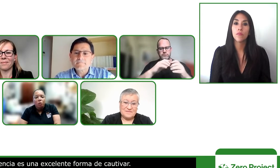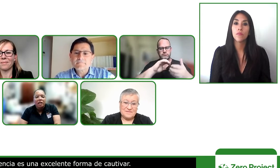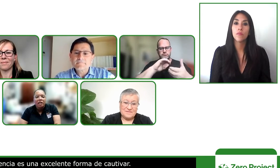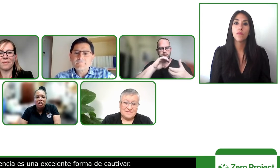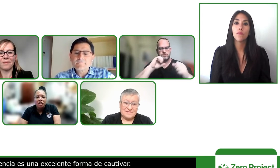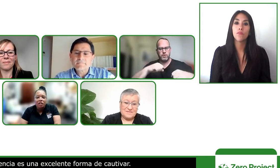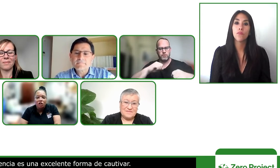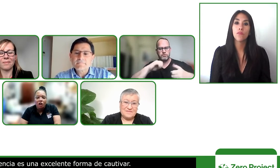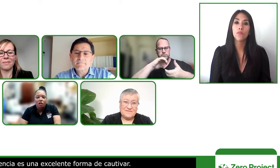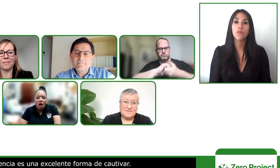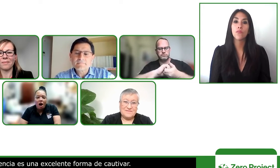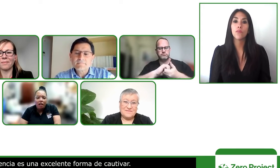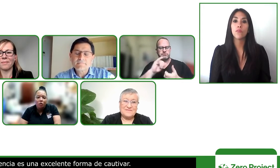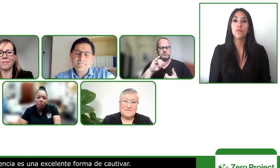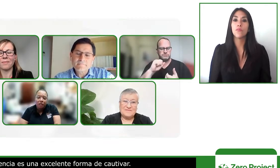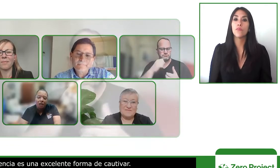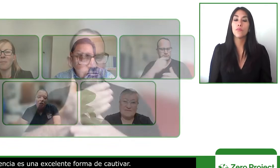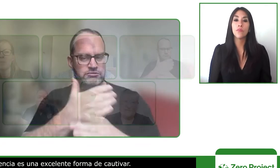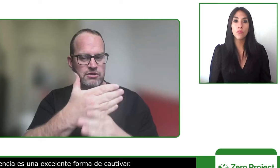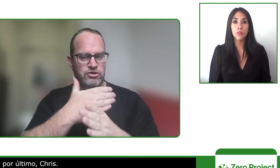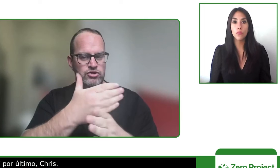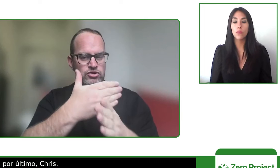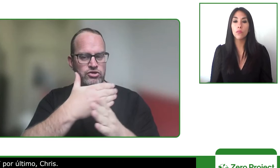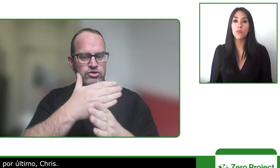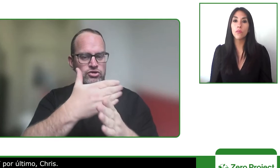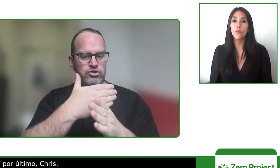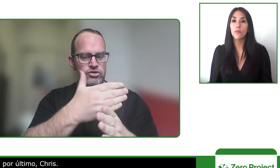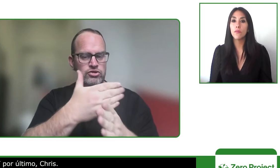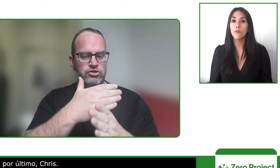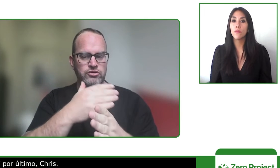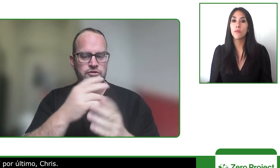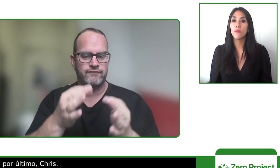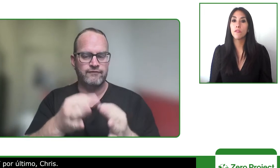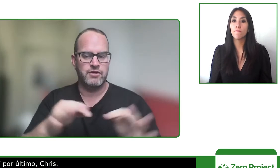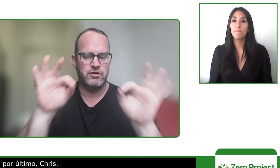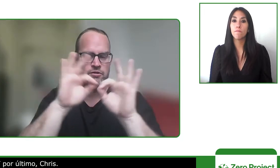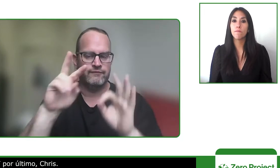when we initially start talking with potential partners one of the things that we feel is